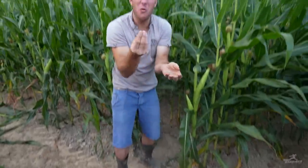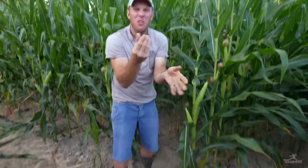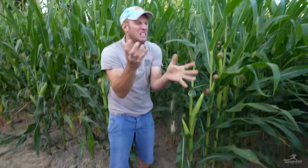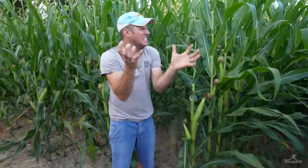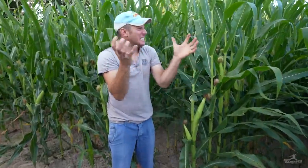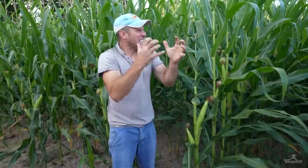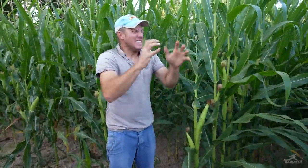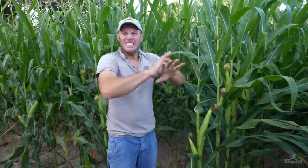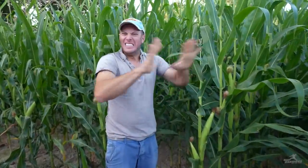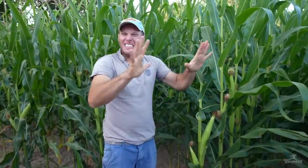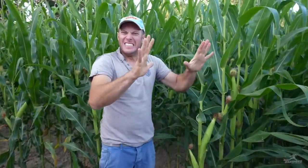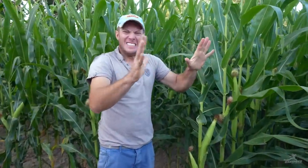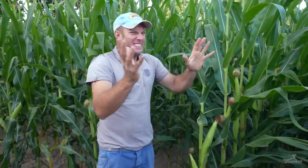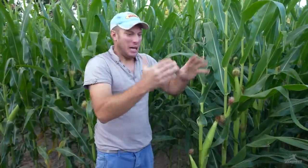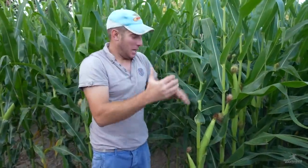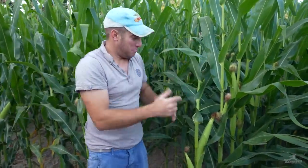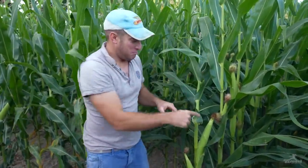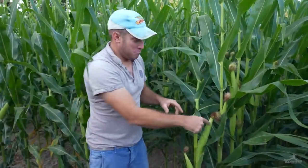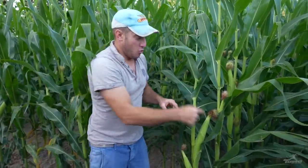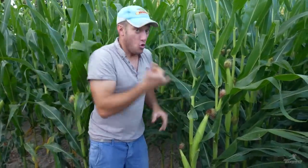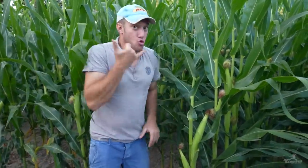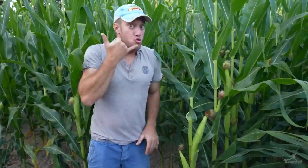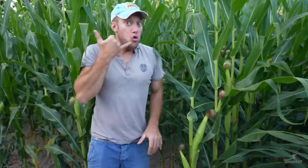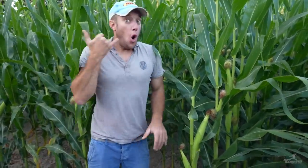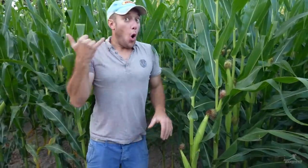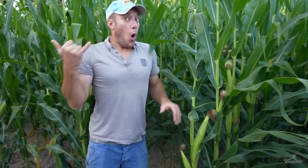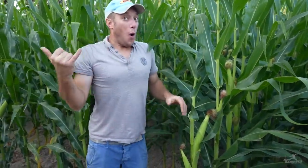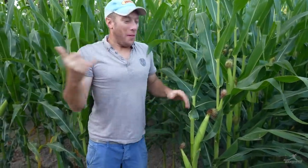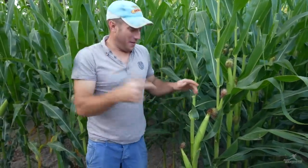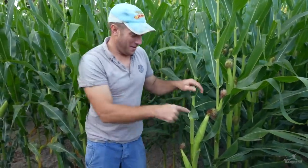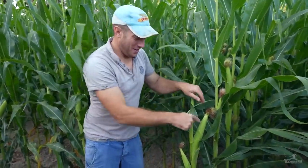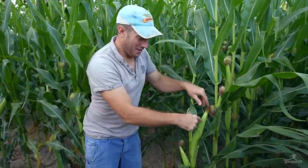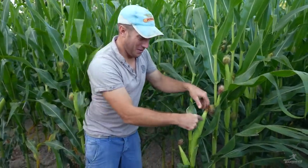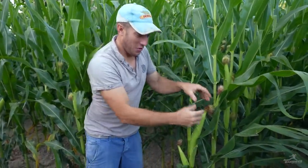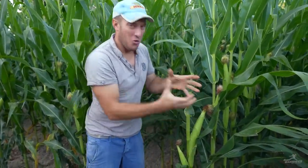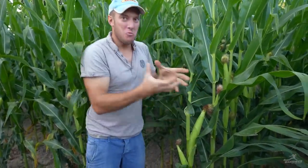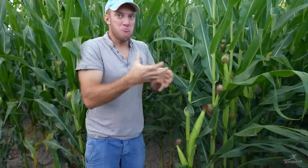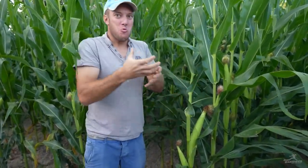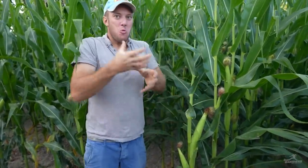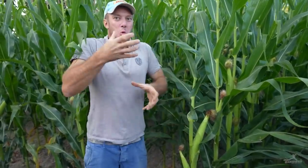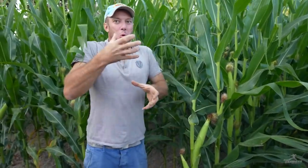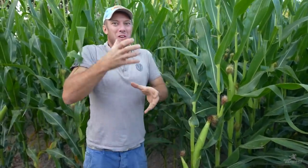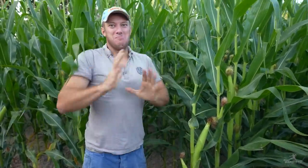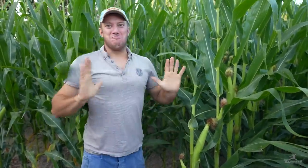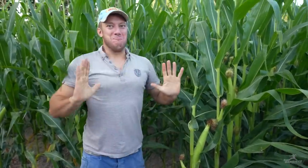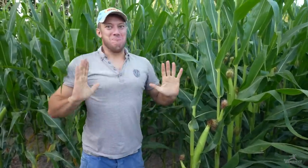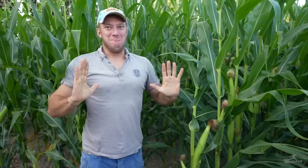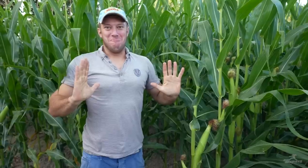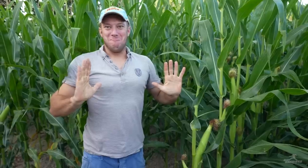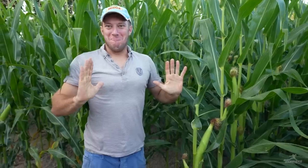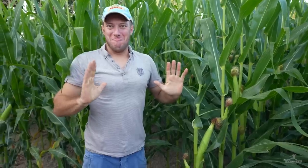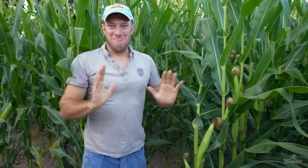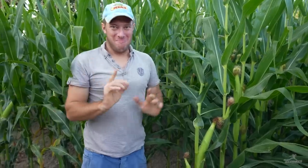like the soil, the corn will be yellow and big.